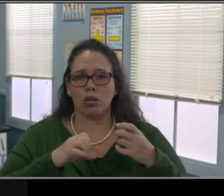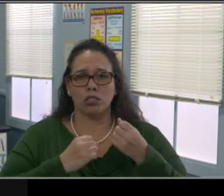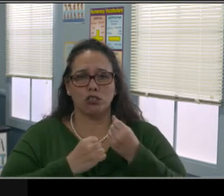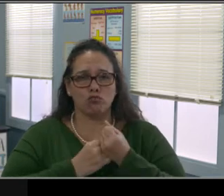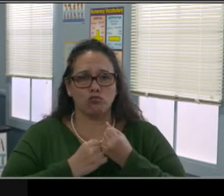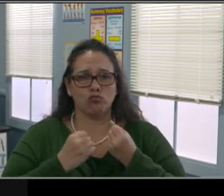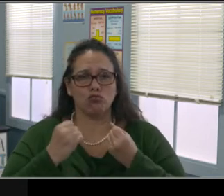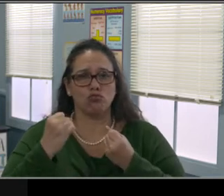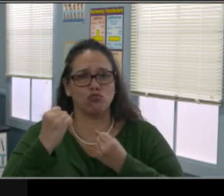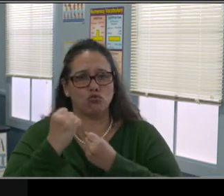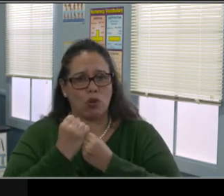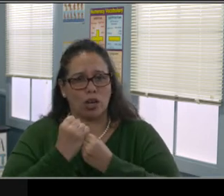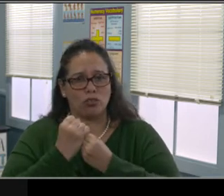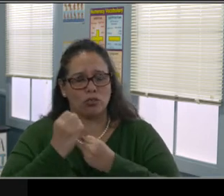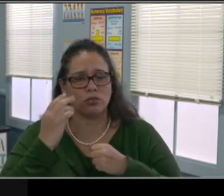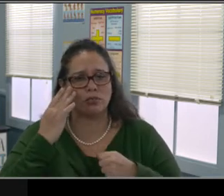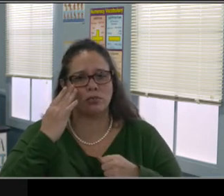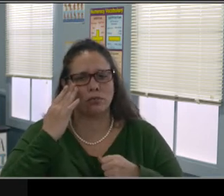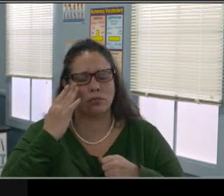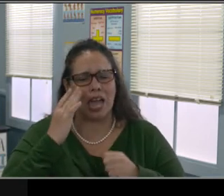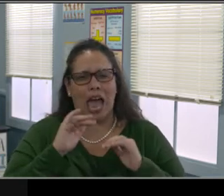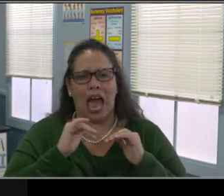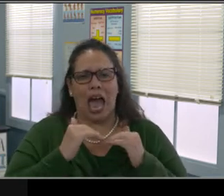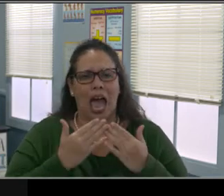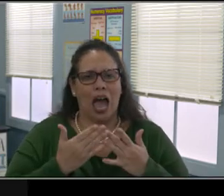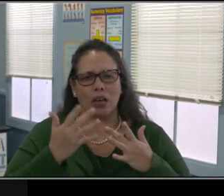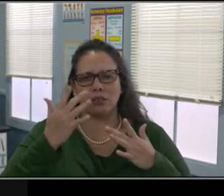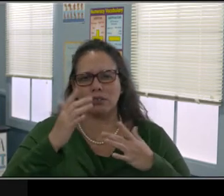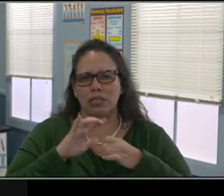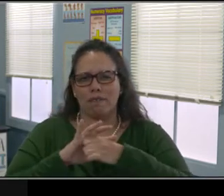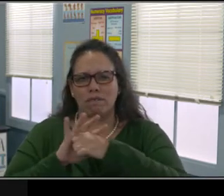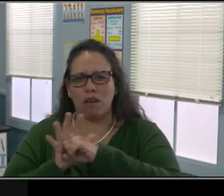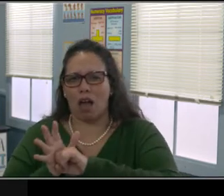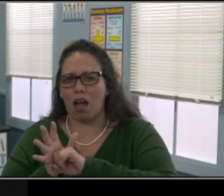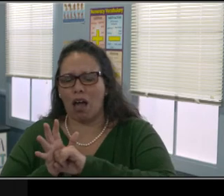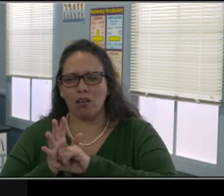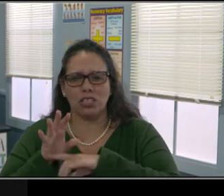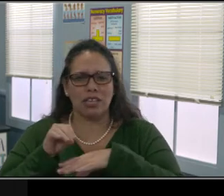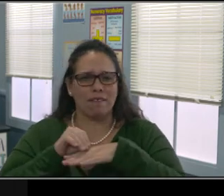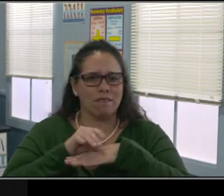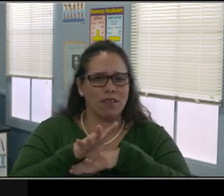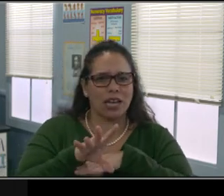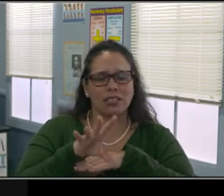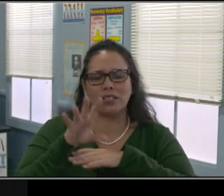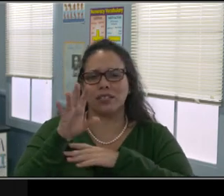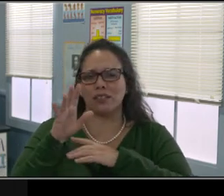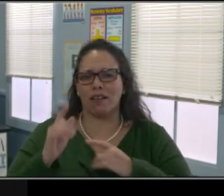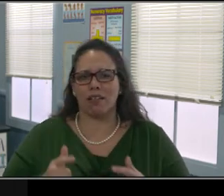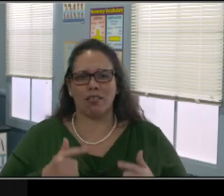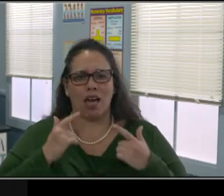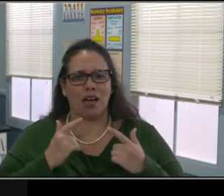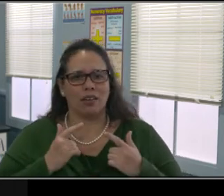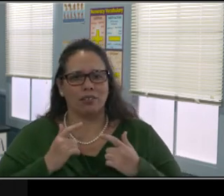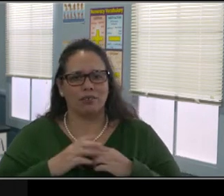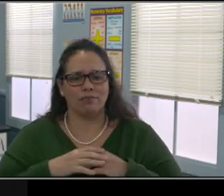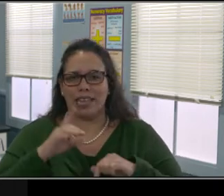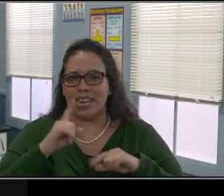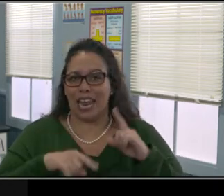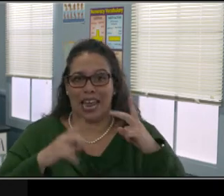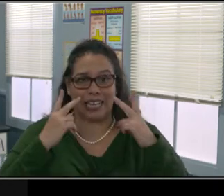If it's just a table in the dining room, okay? We've got to just be aware